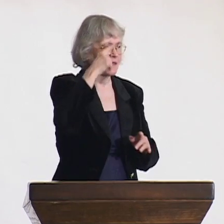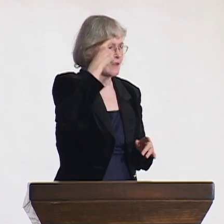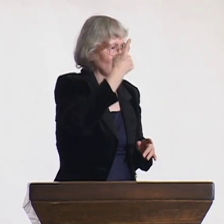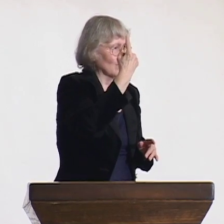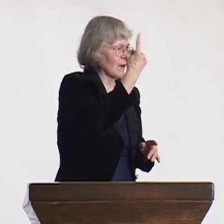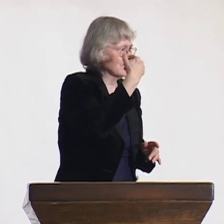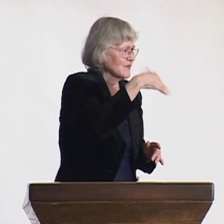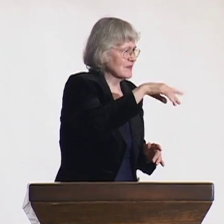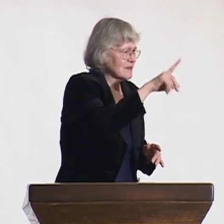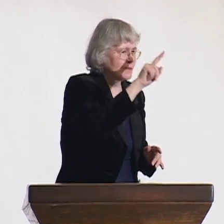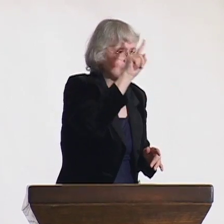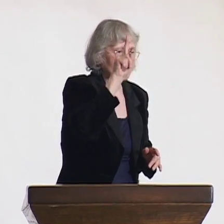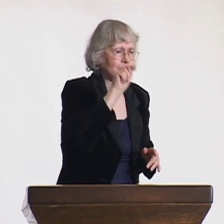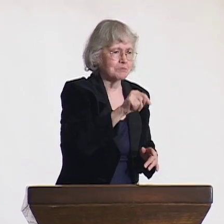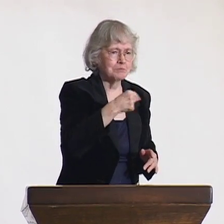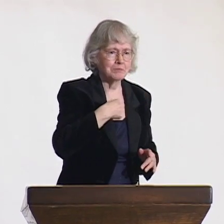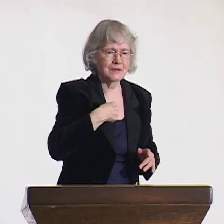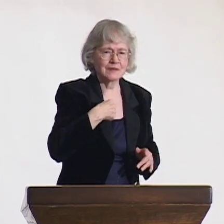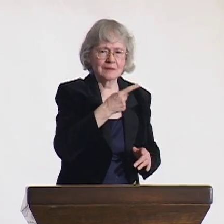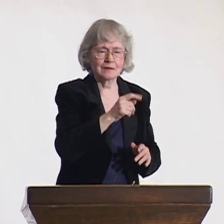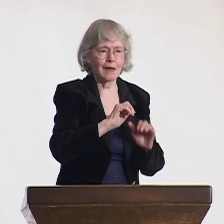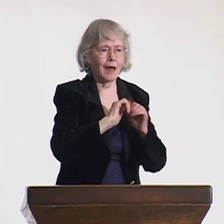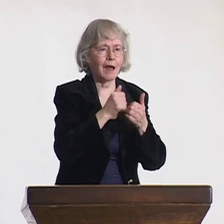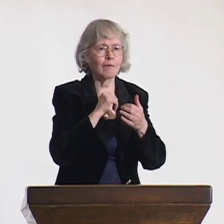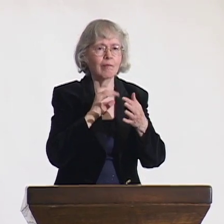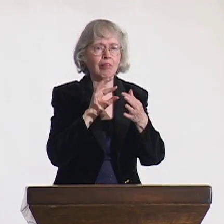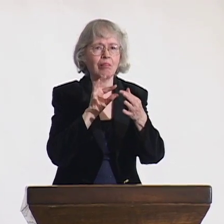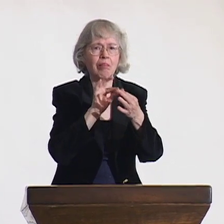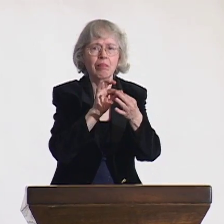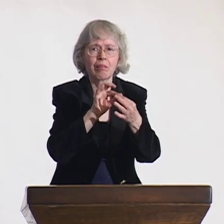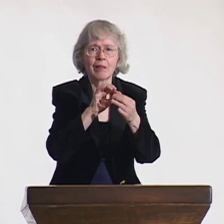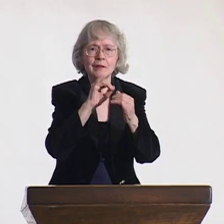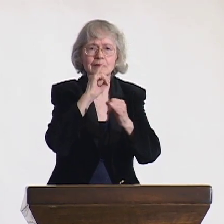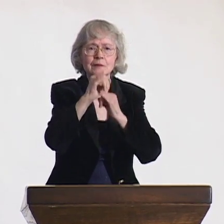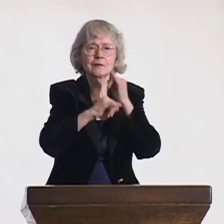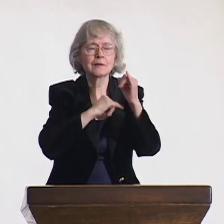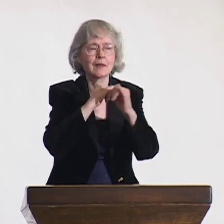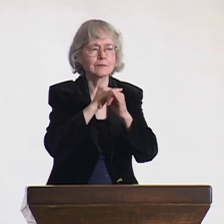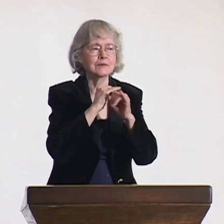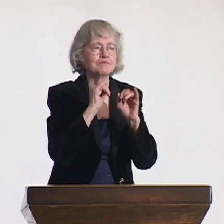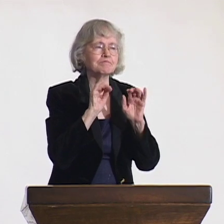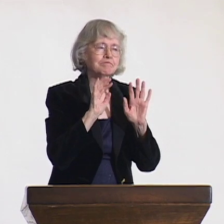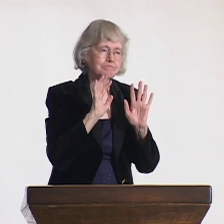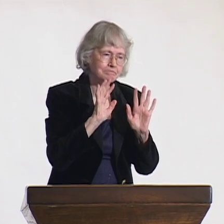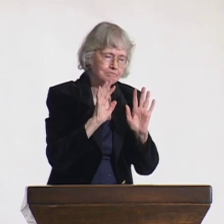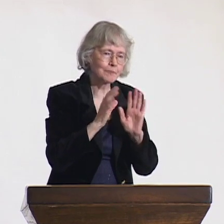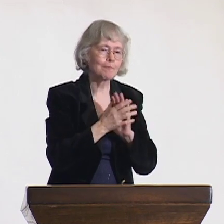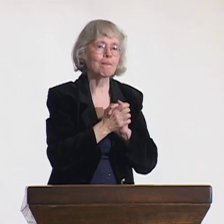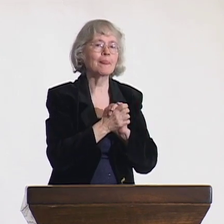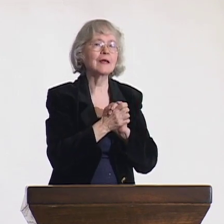and typically people's initial question is, "How did you become involved in international work?"